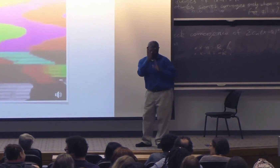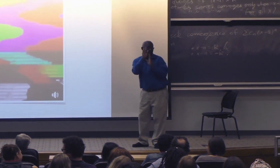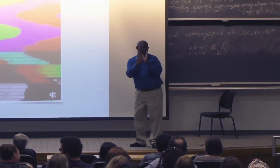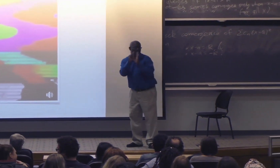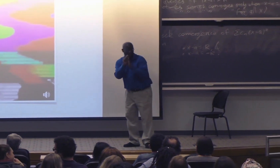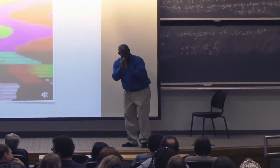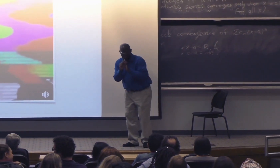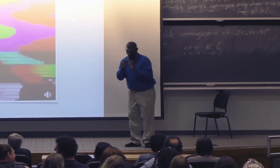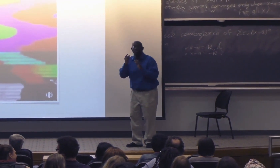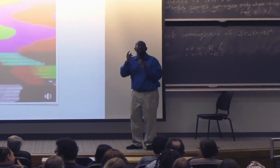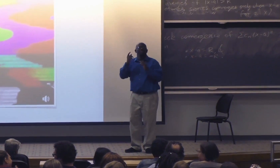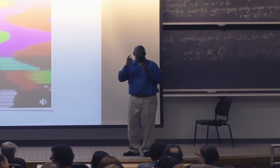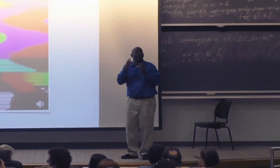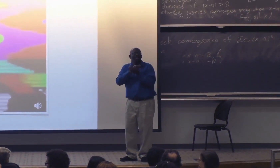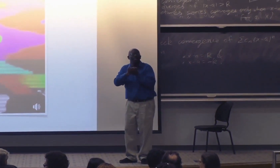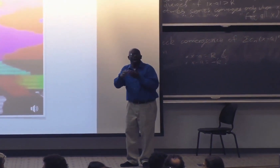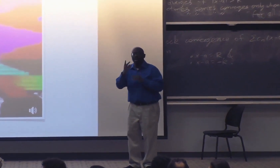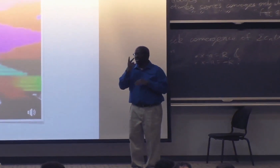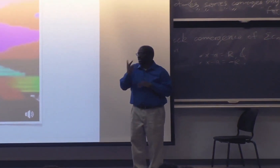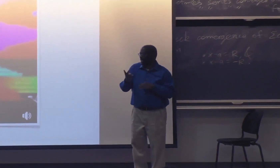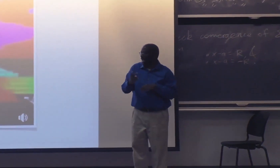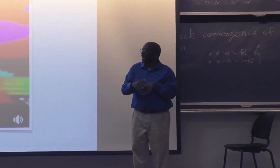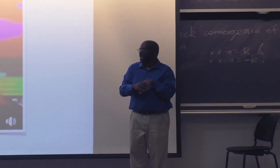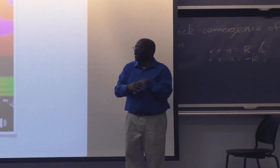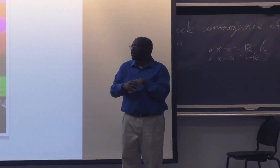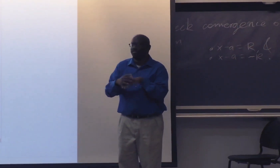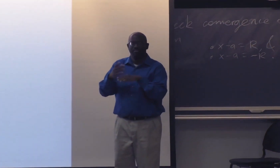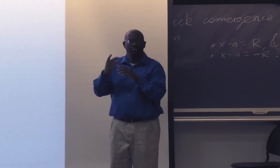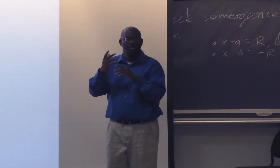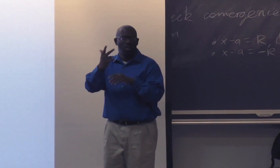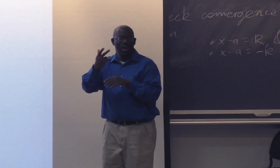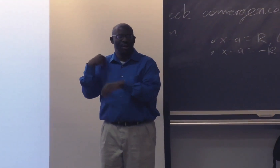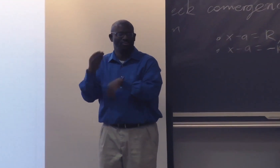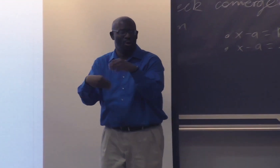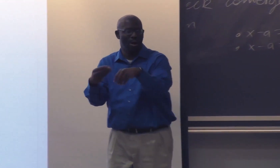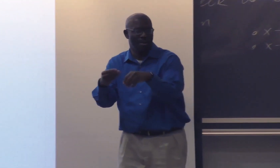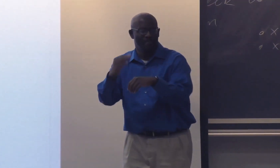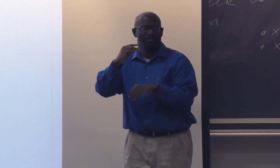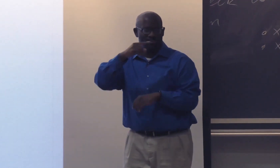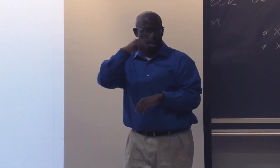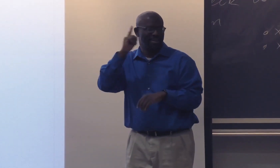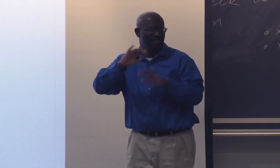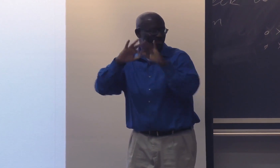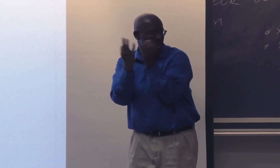So this is one of my favorite videos. It's really wonderful to watch three generations